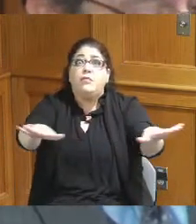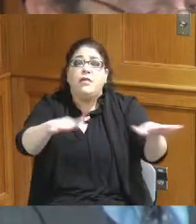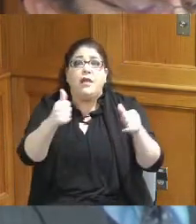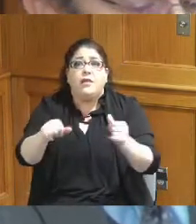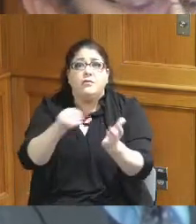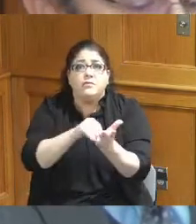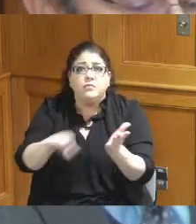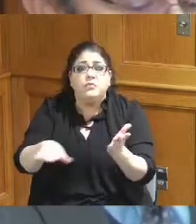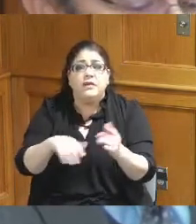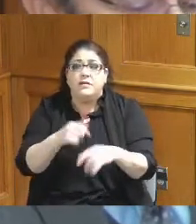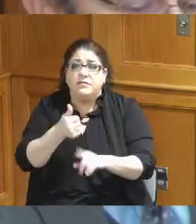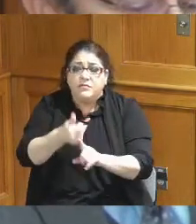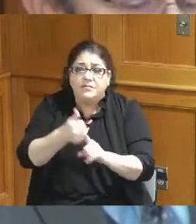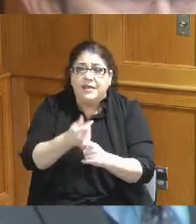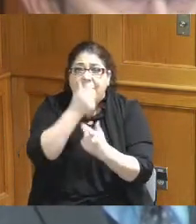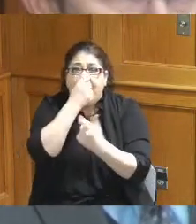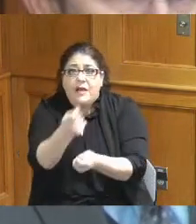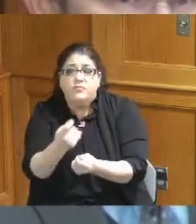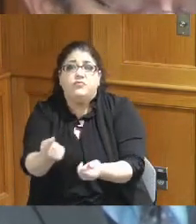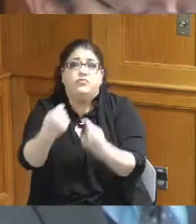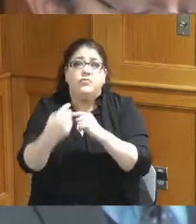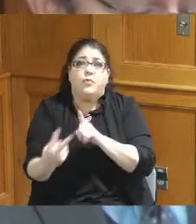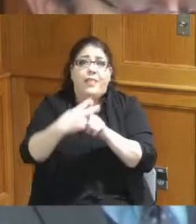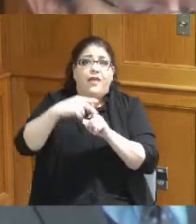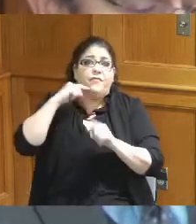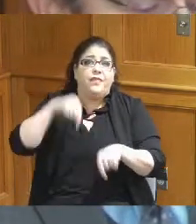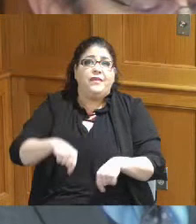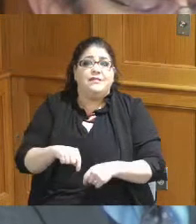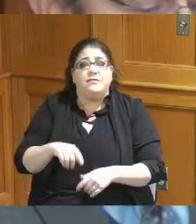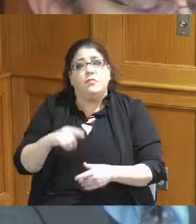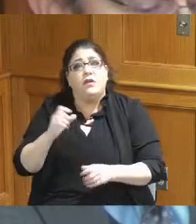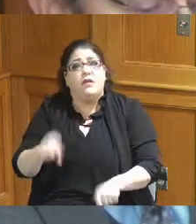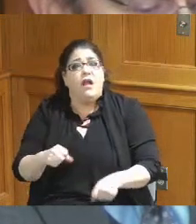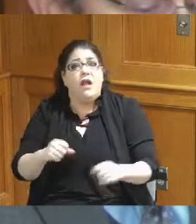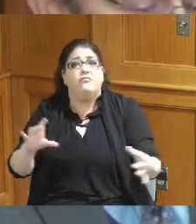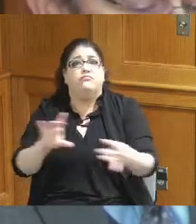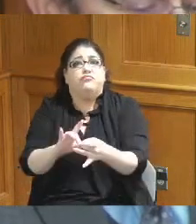that's interested in following up on this please contact our office and we'll connect them with bi3